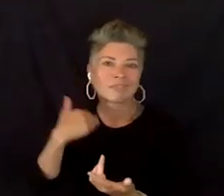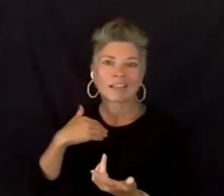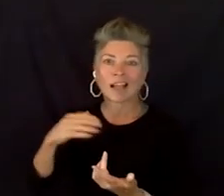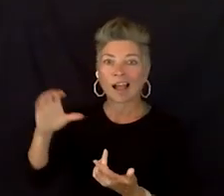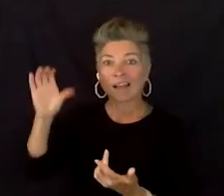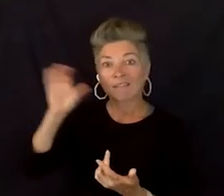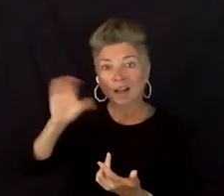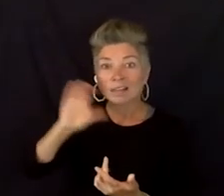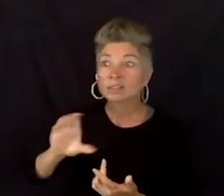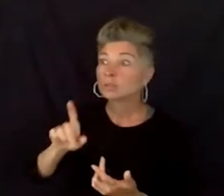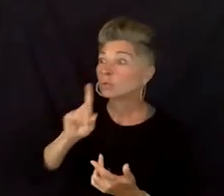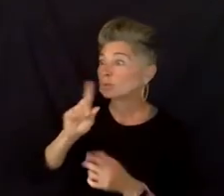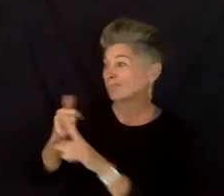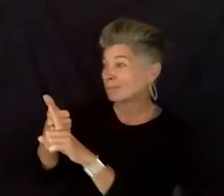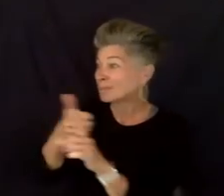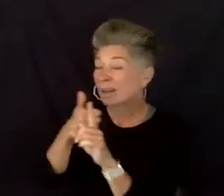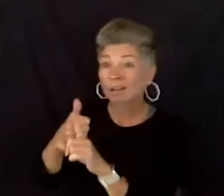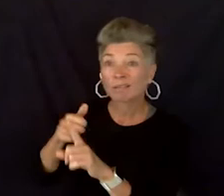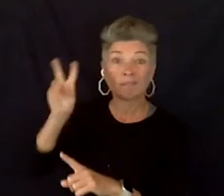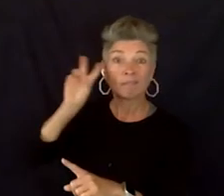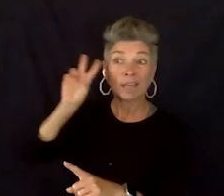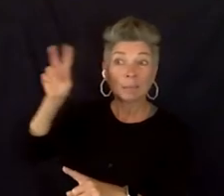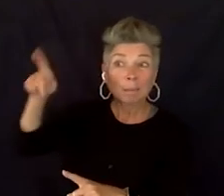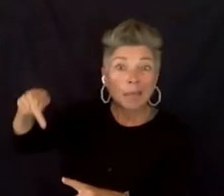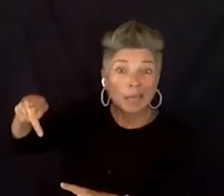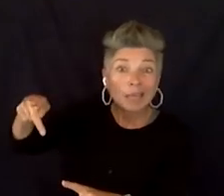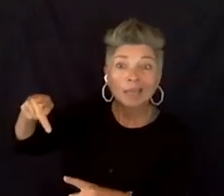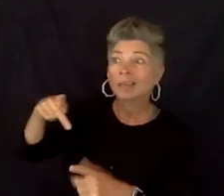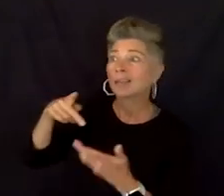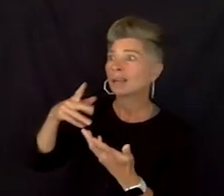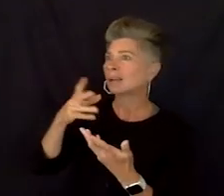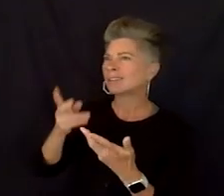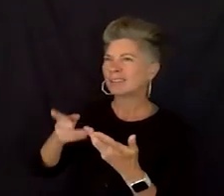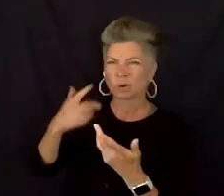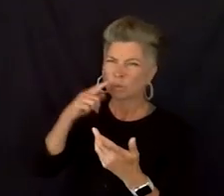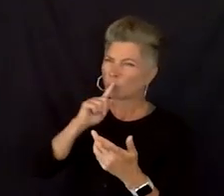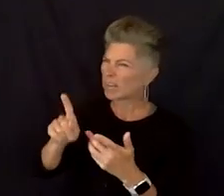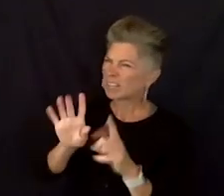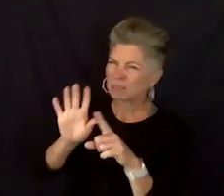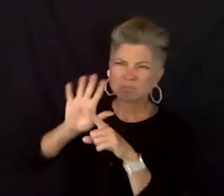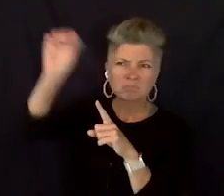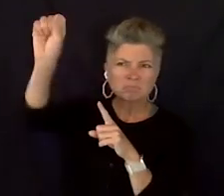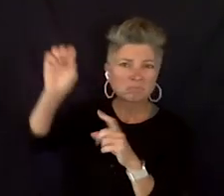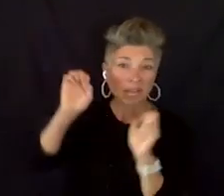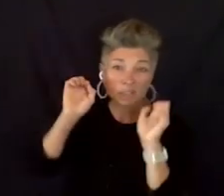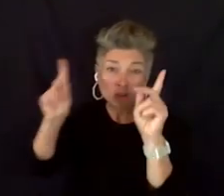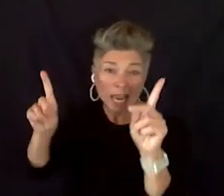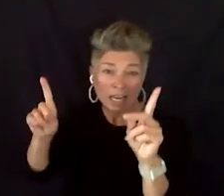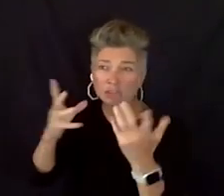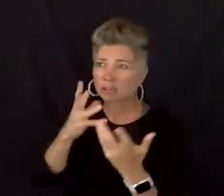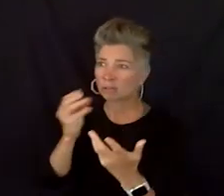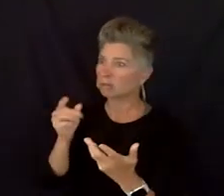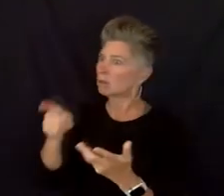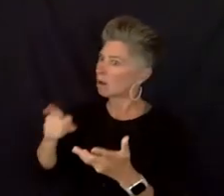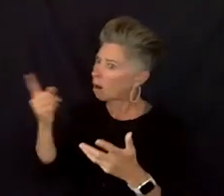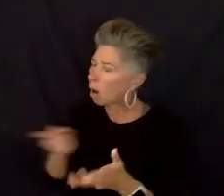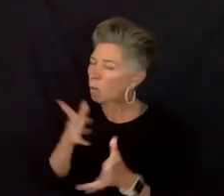and you know, are highly educated women. So they always push me and I always think like that's how a black woman should carry herself.